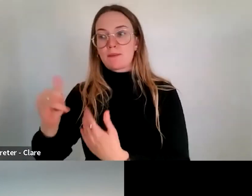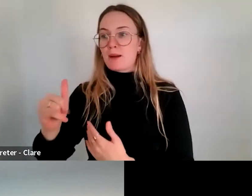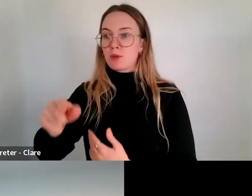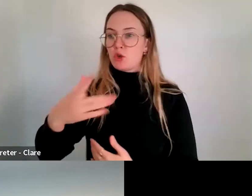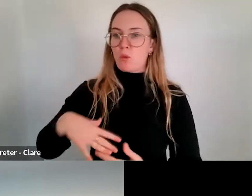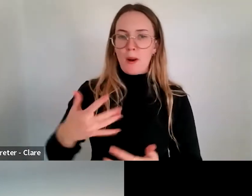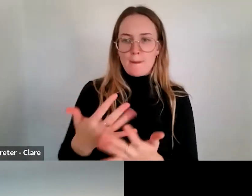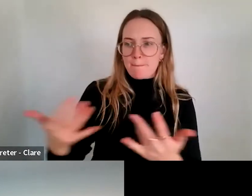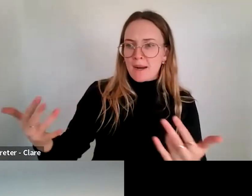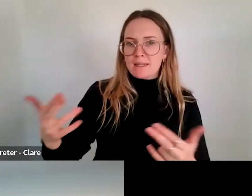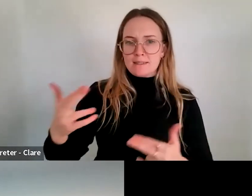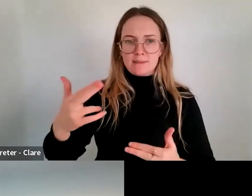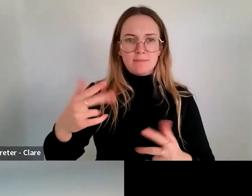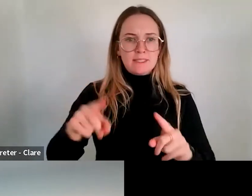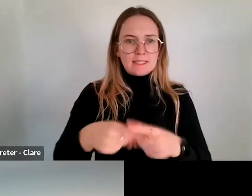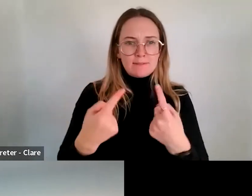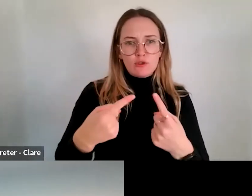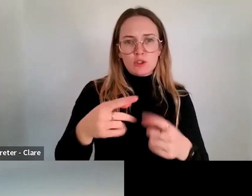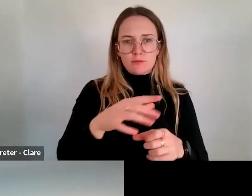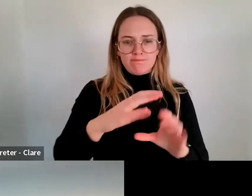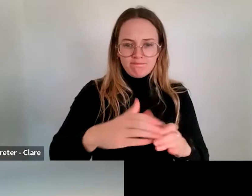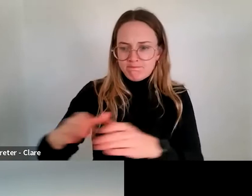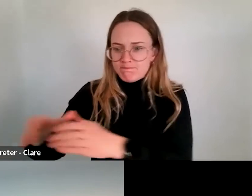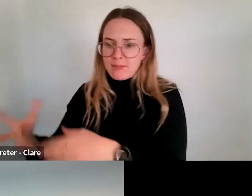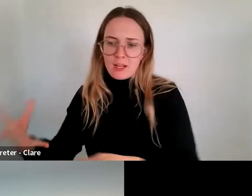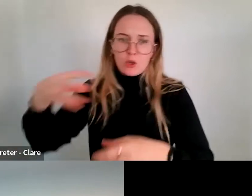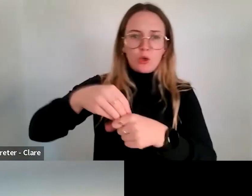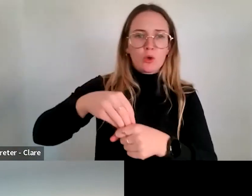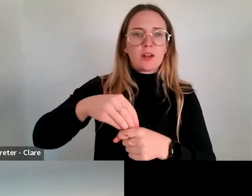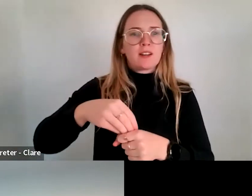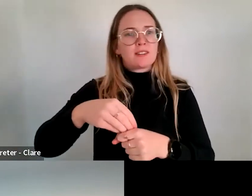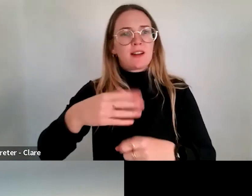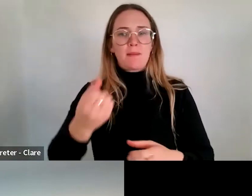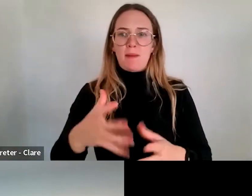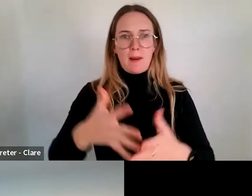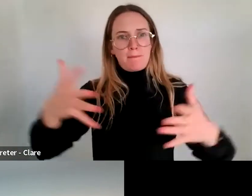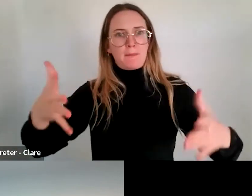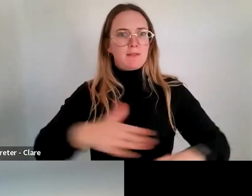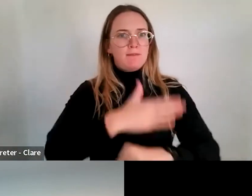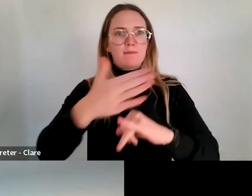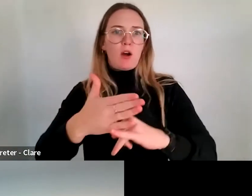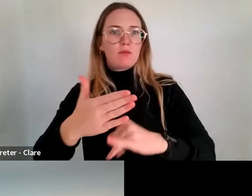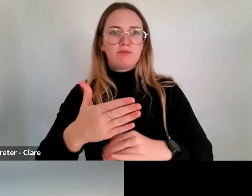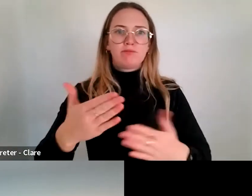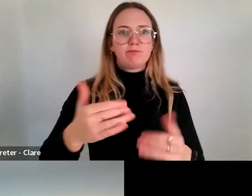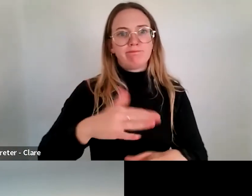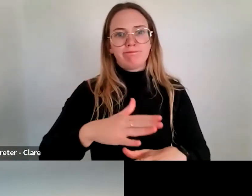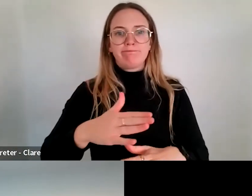stages of before it reaches a final presentation stage, so you could build multiple stages into the application for a project.